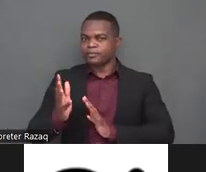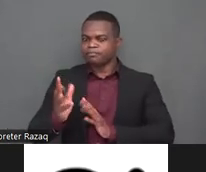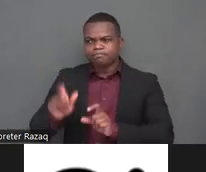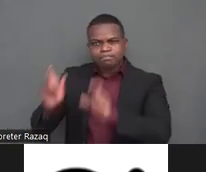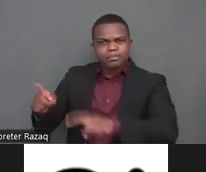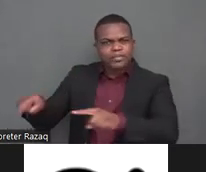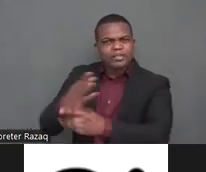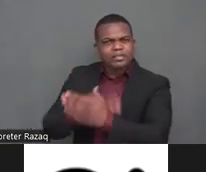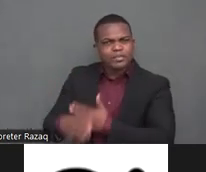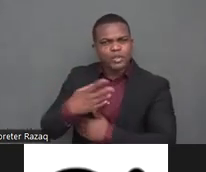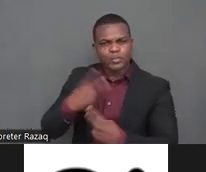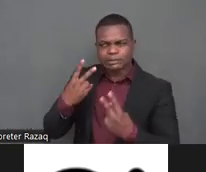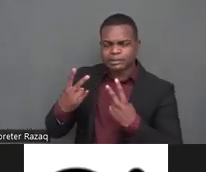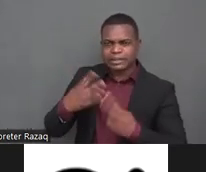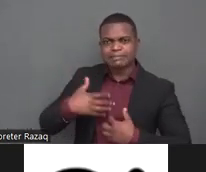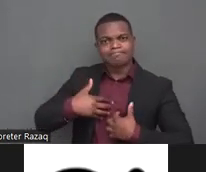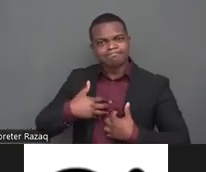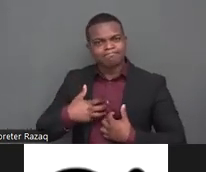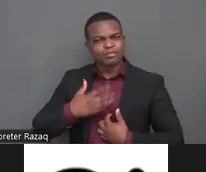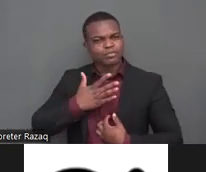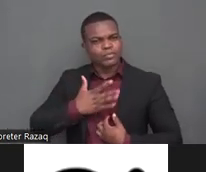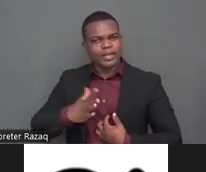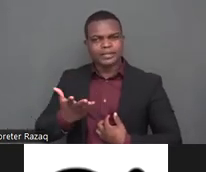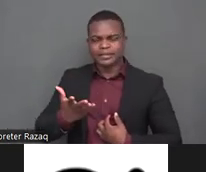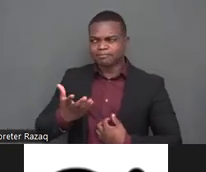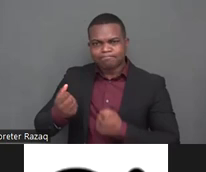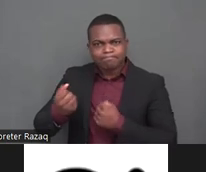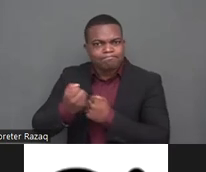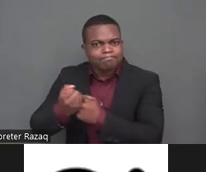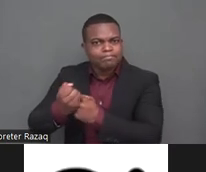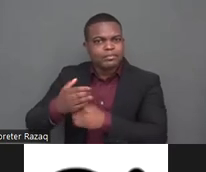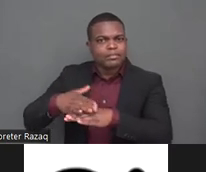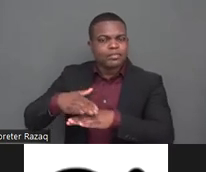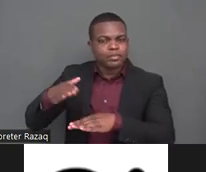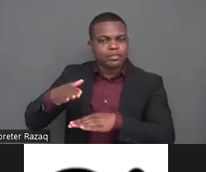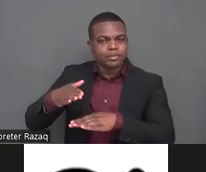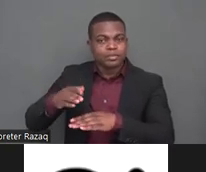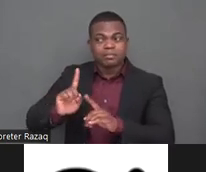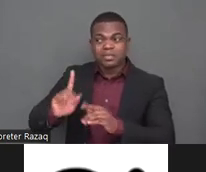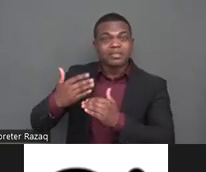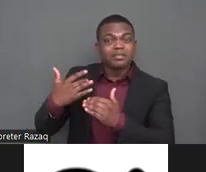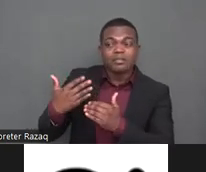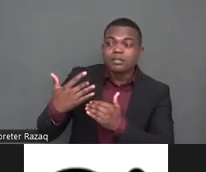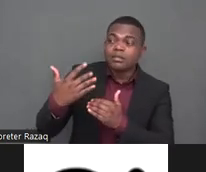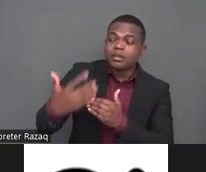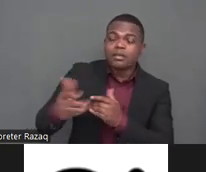in their homes without access to basic needs services or information on how to flee to safety